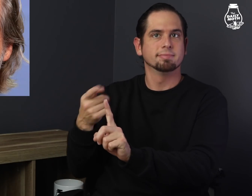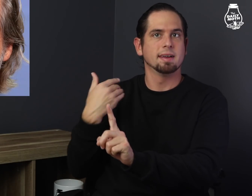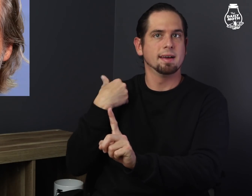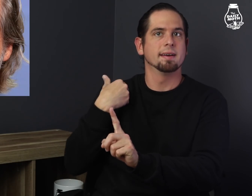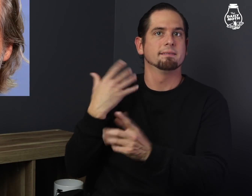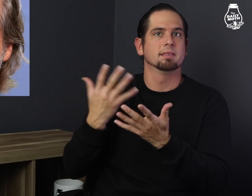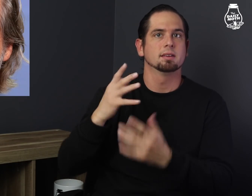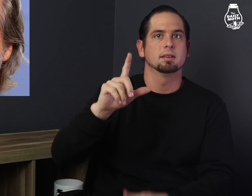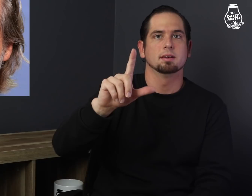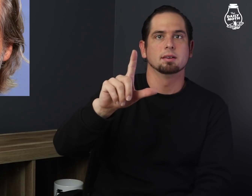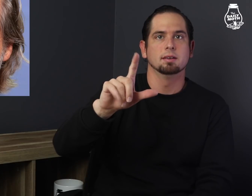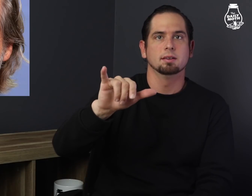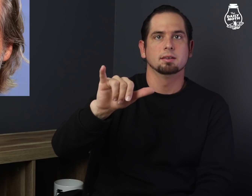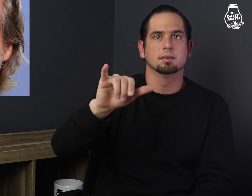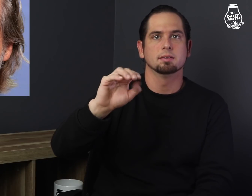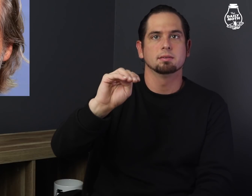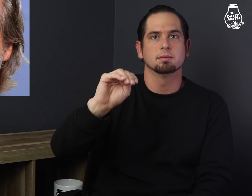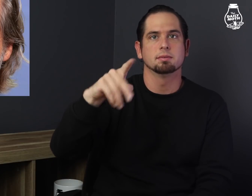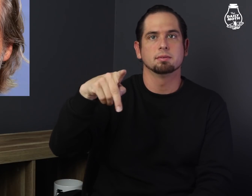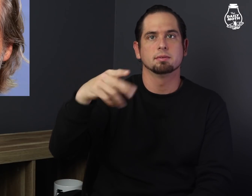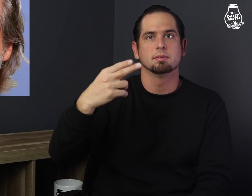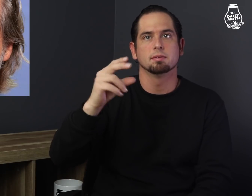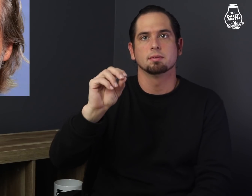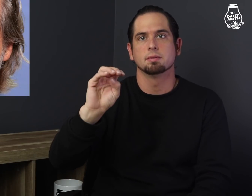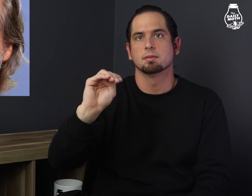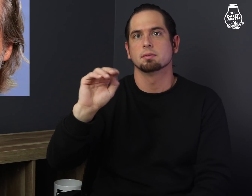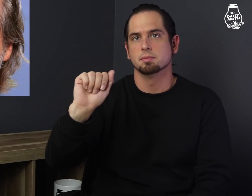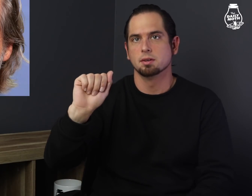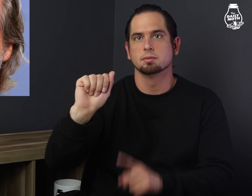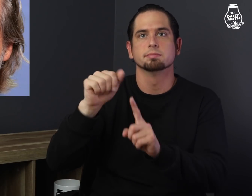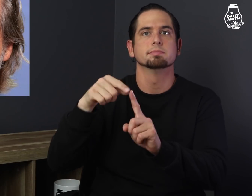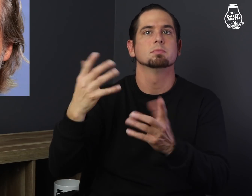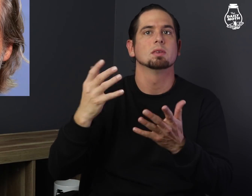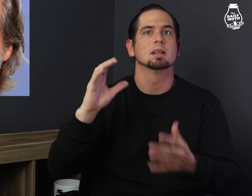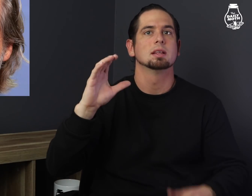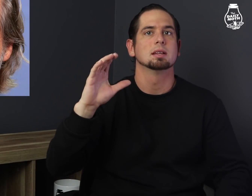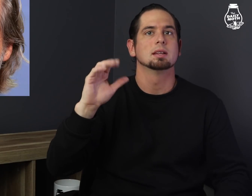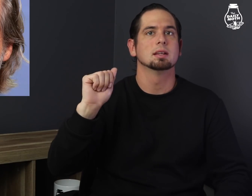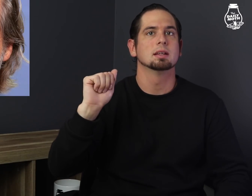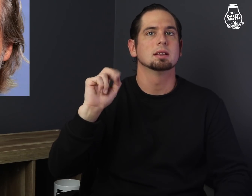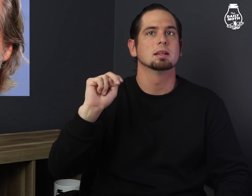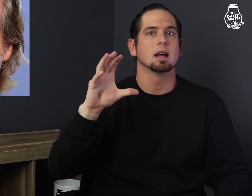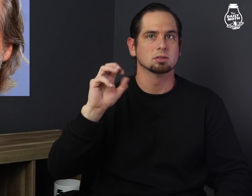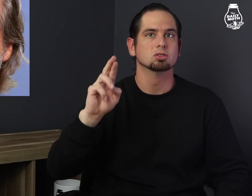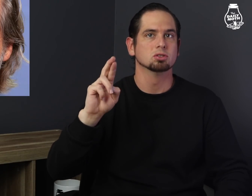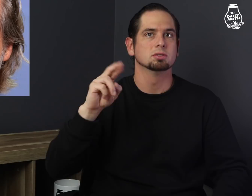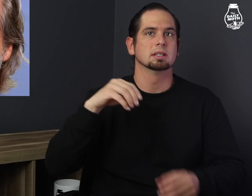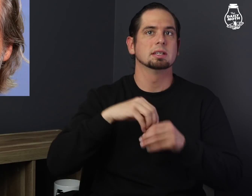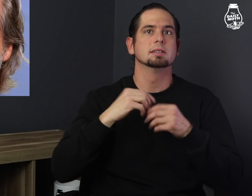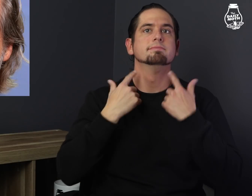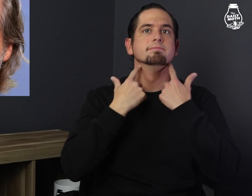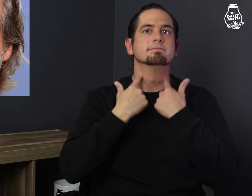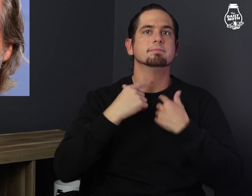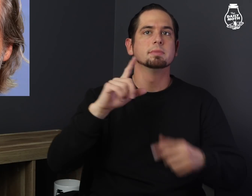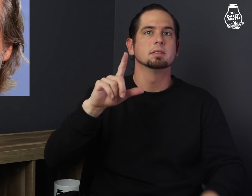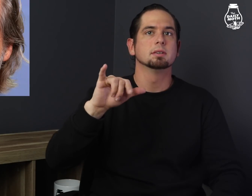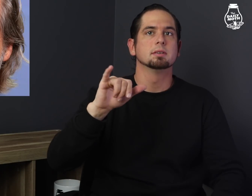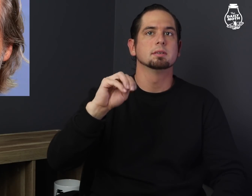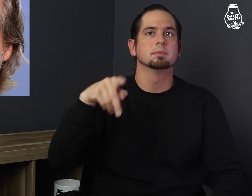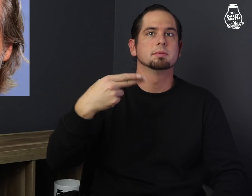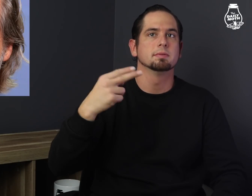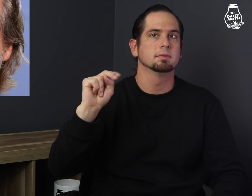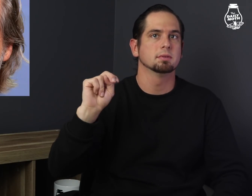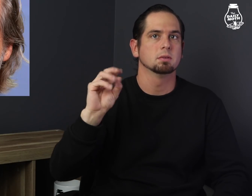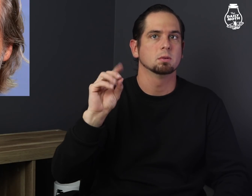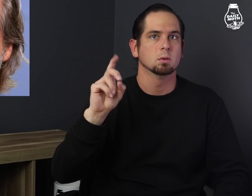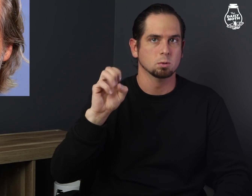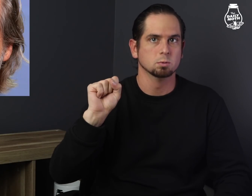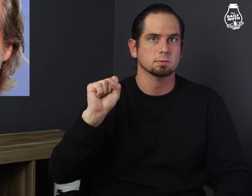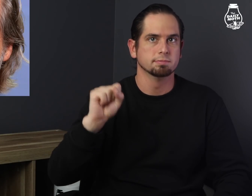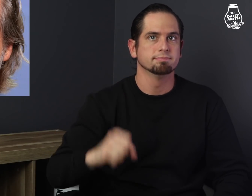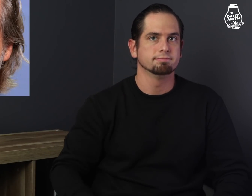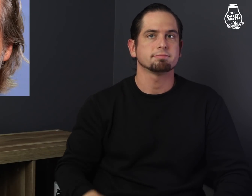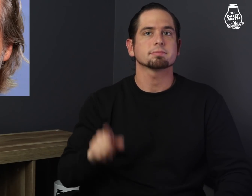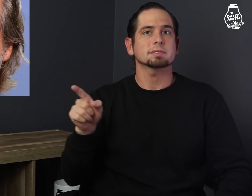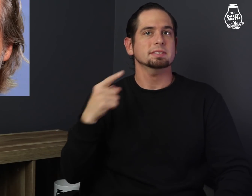with lymphoma, which is a cancer of the lymph nodes.